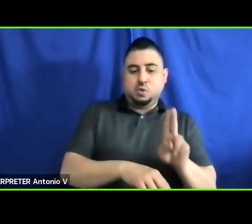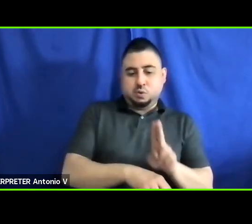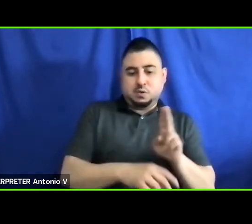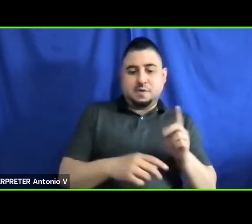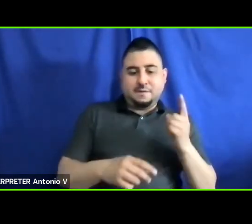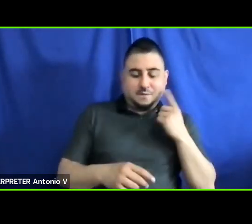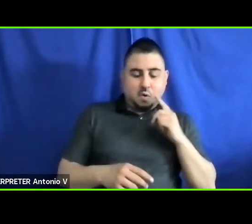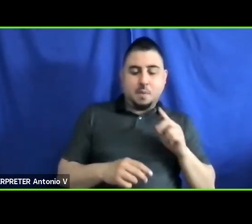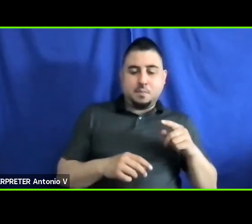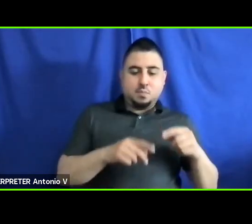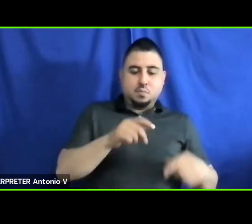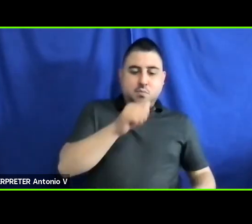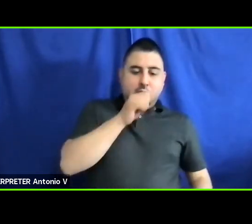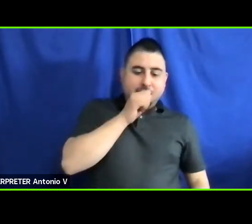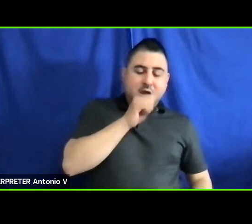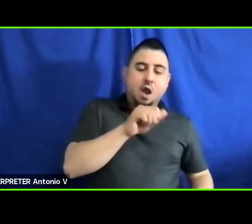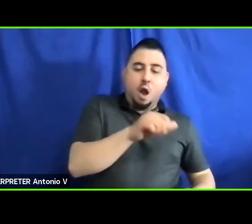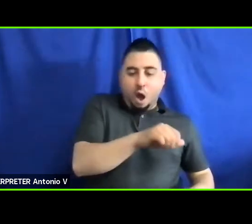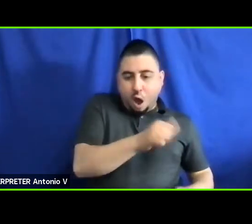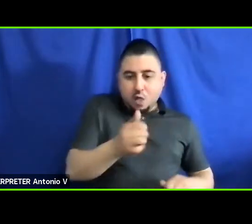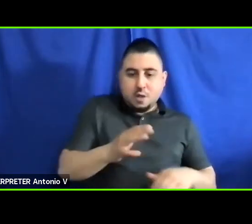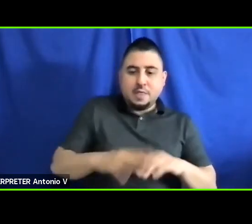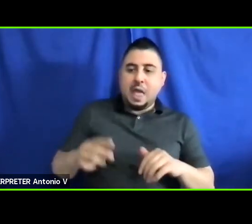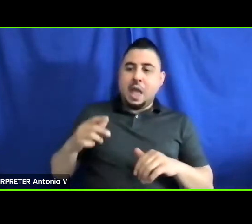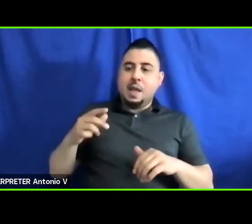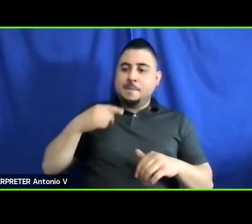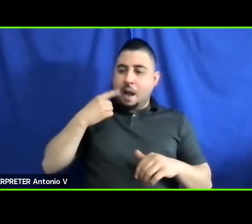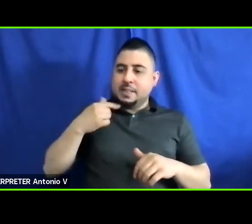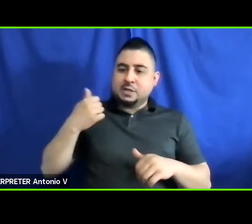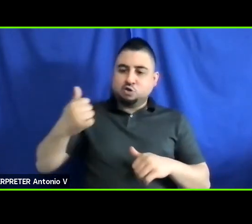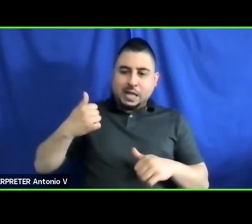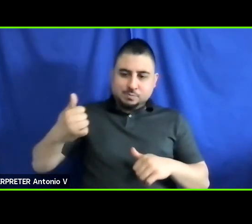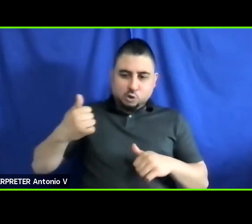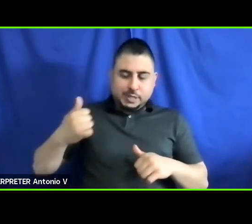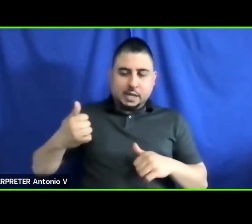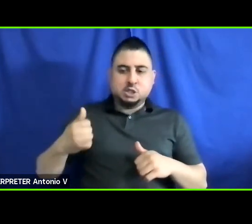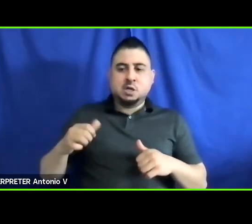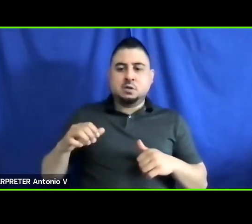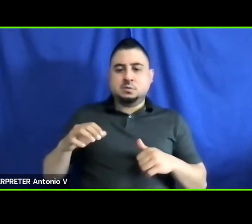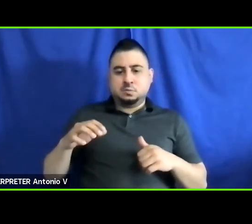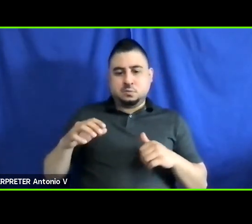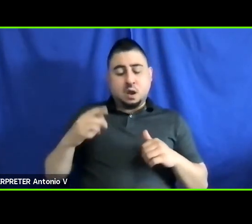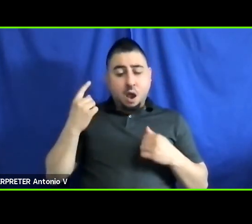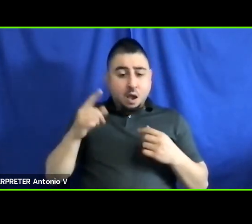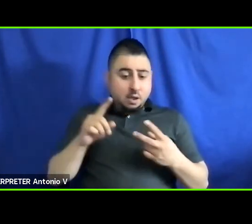other than transit fleets, public transit, etc. Also, what I was wondering was, with